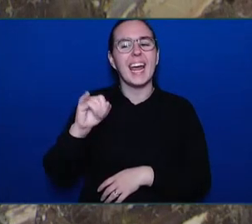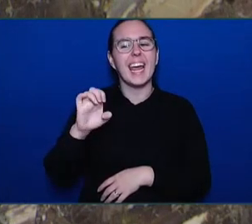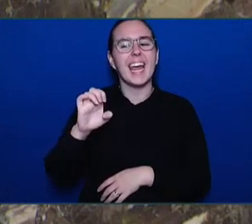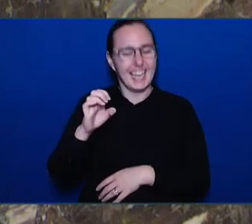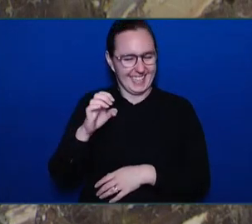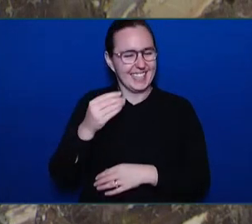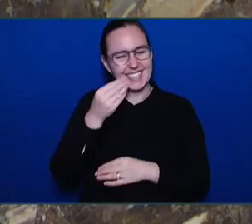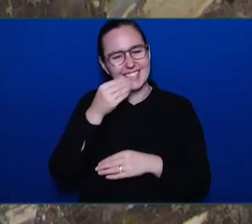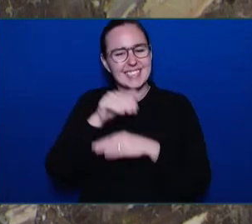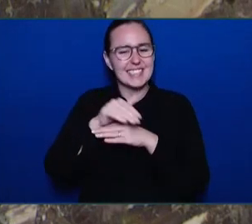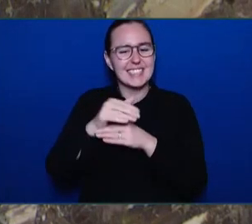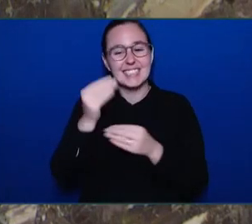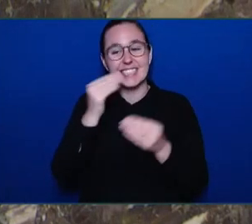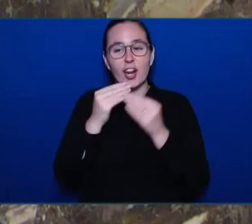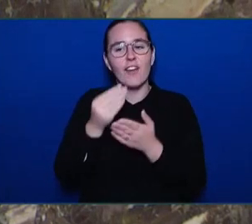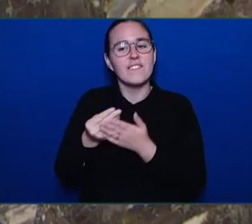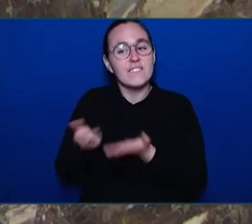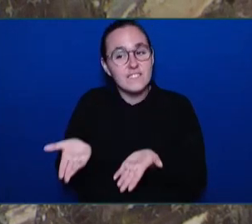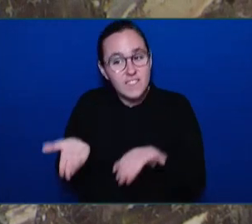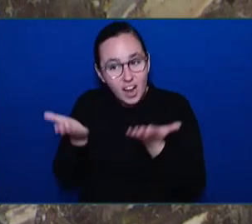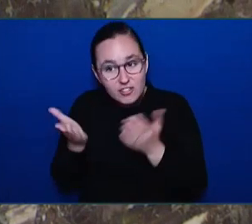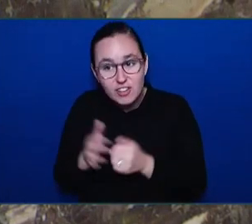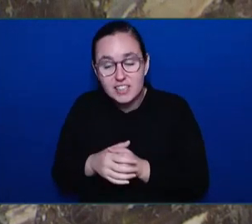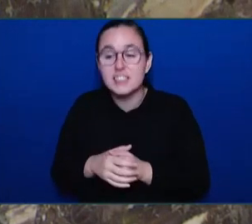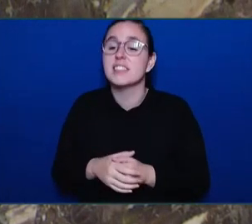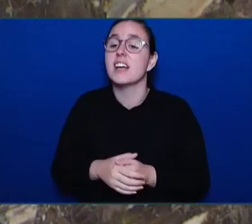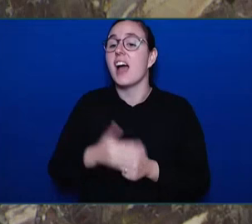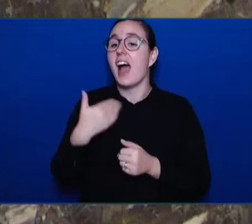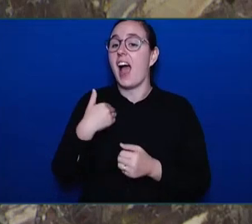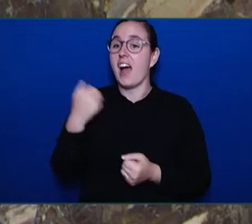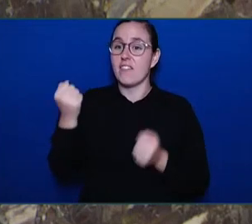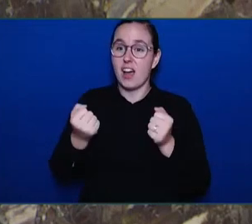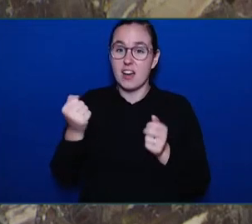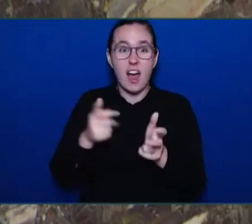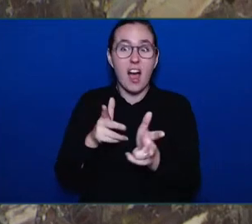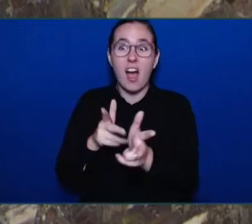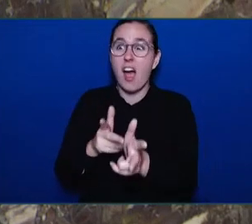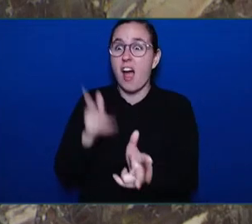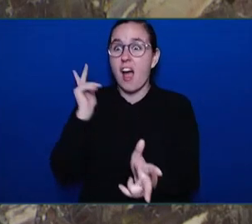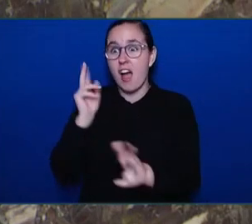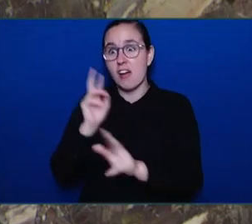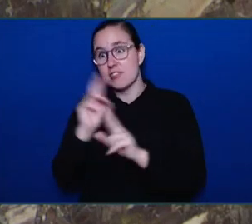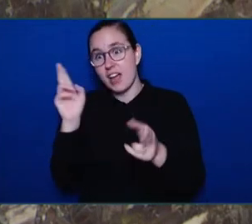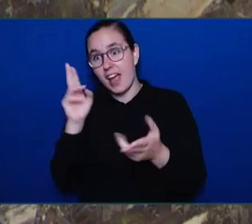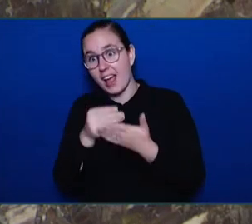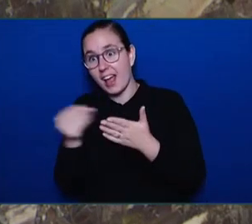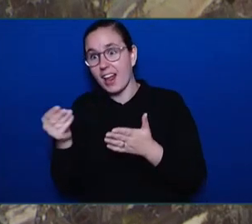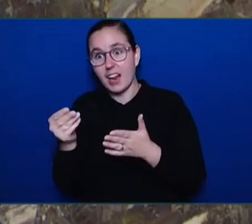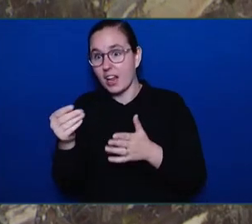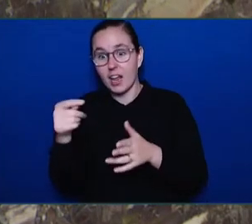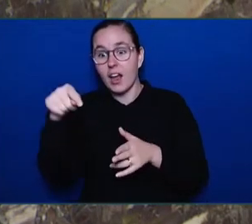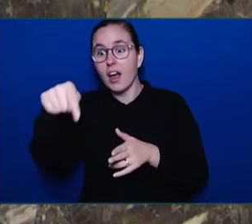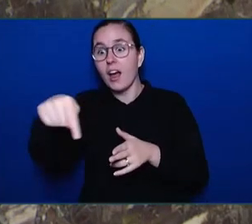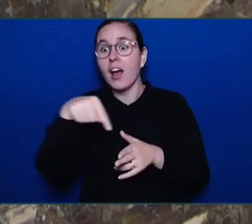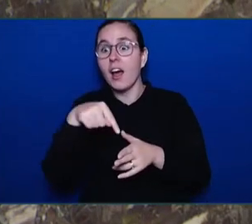people still donated. Ongoing fundraising saw 3400 perogies made in one day this weekend.